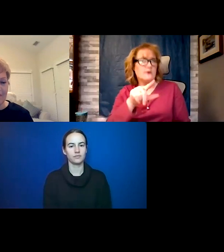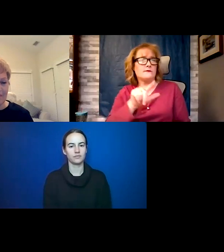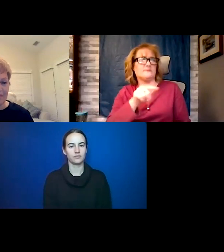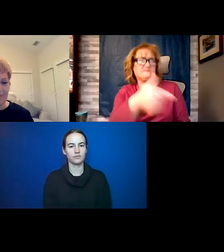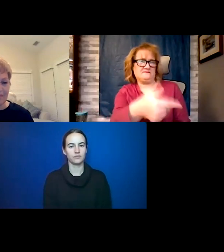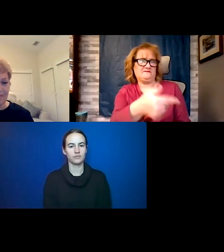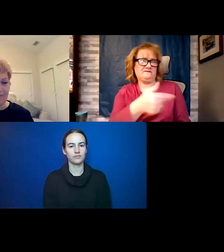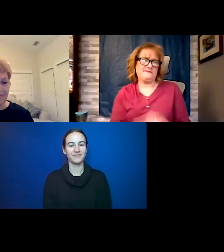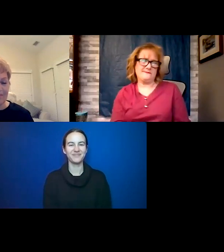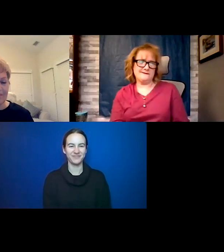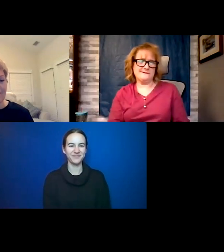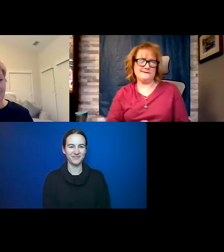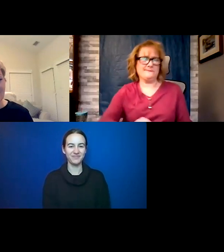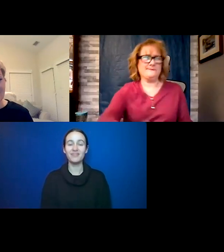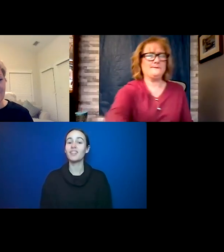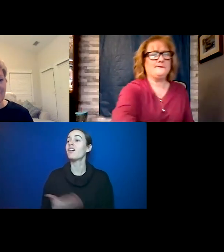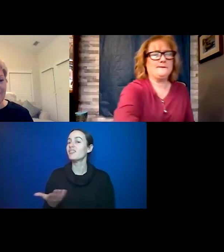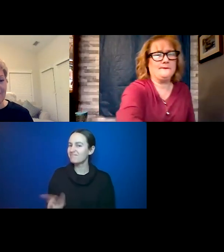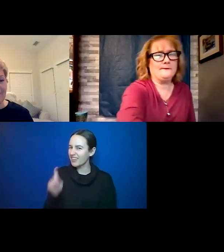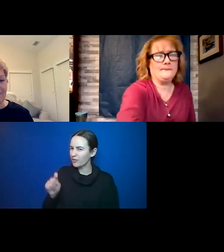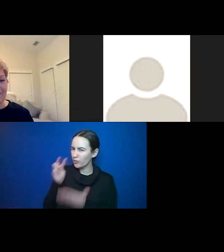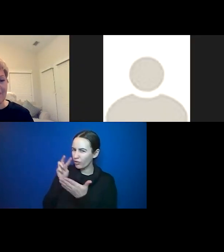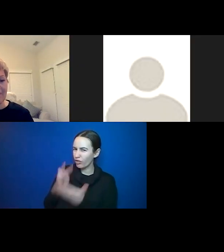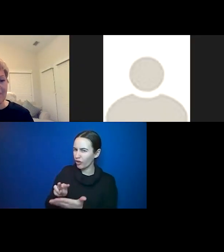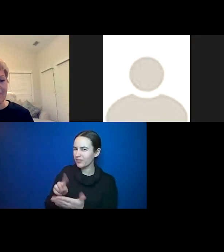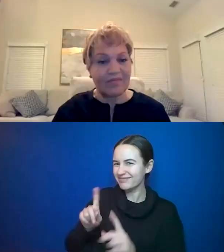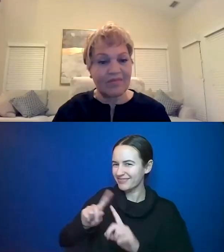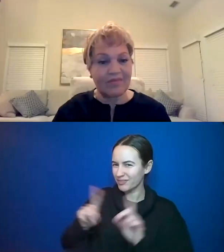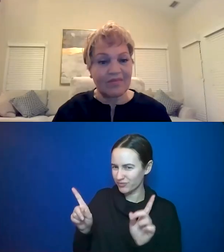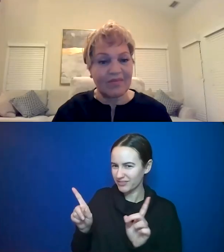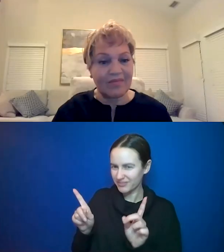it is actually different. There's CRP then there's high